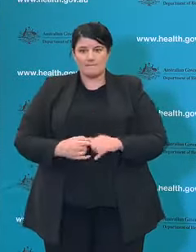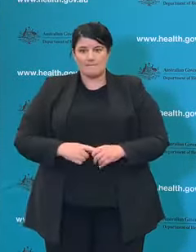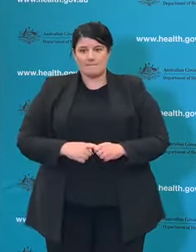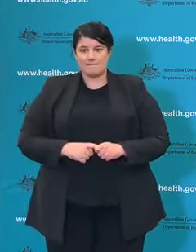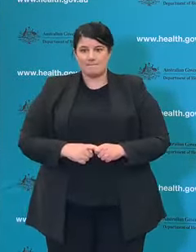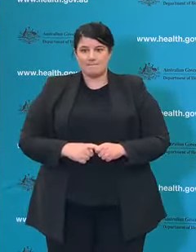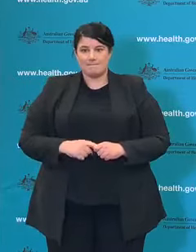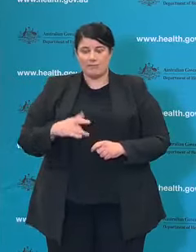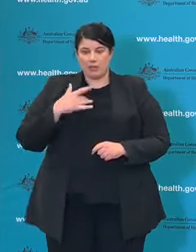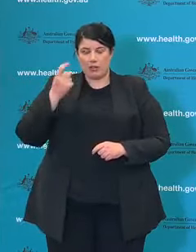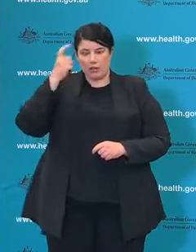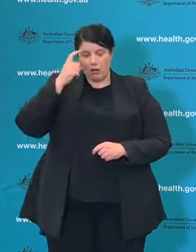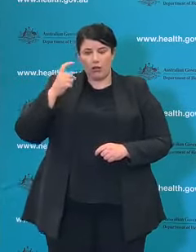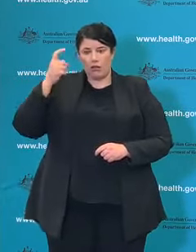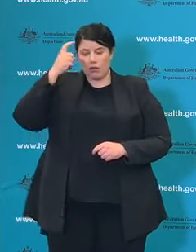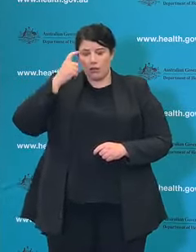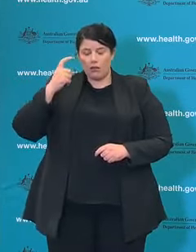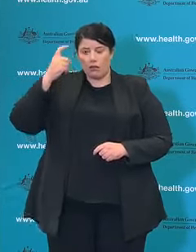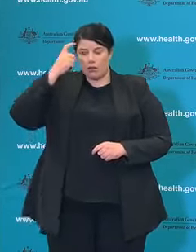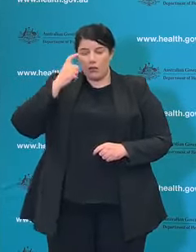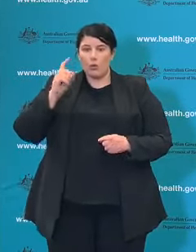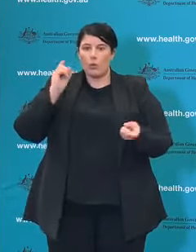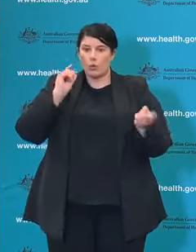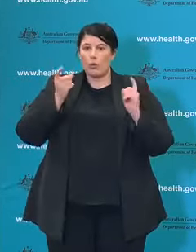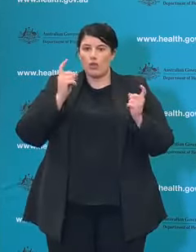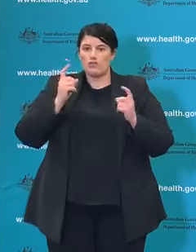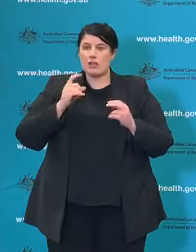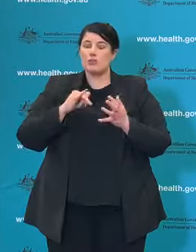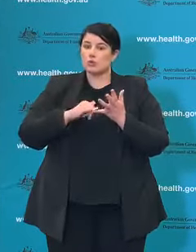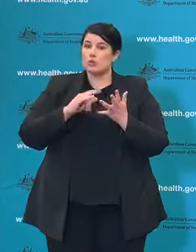for a long time. And so what I would strongly encourage